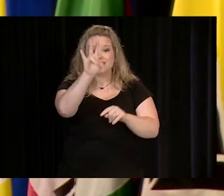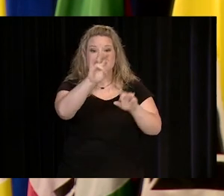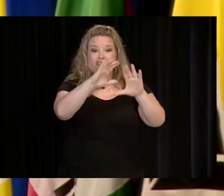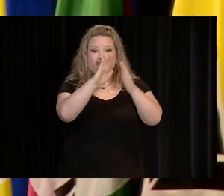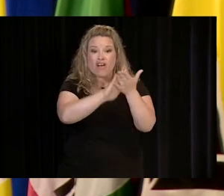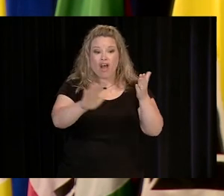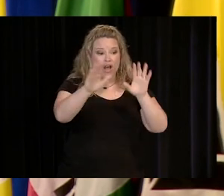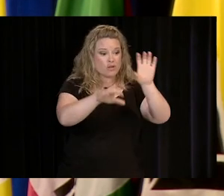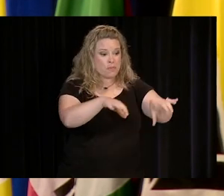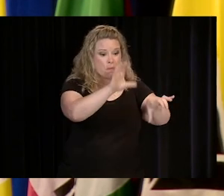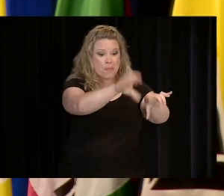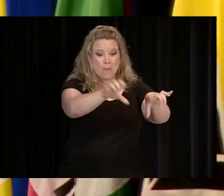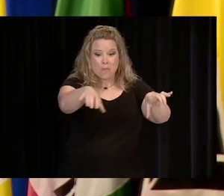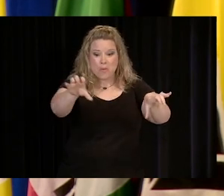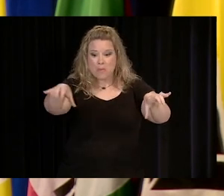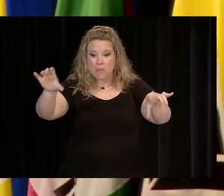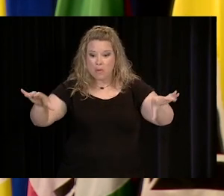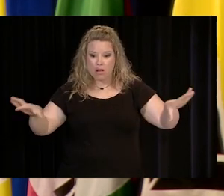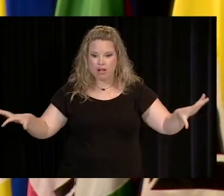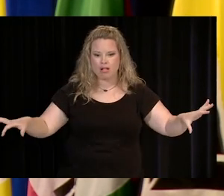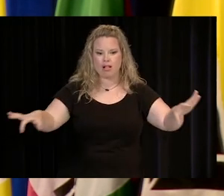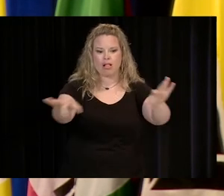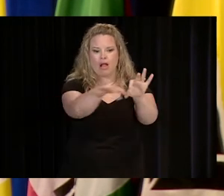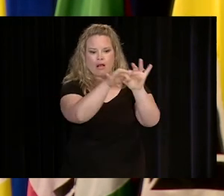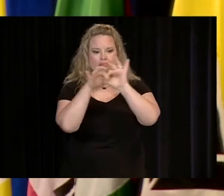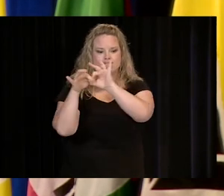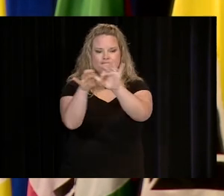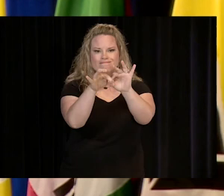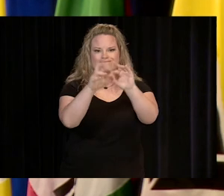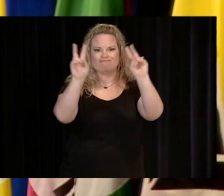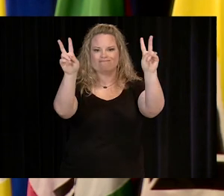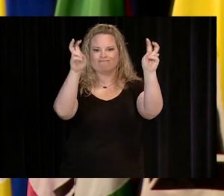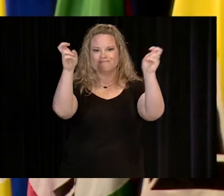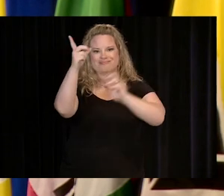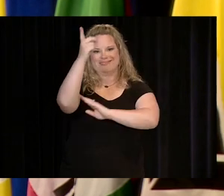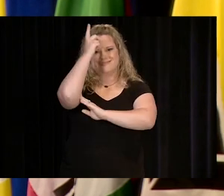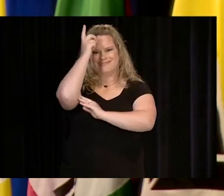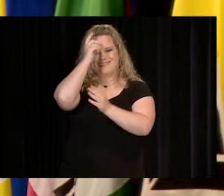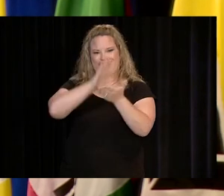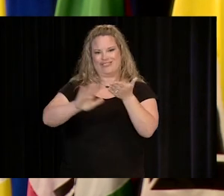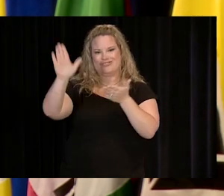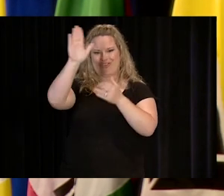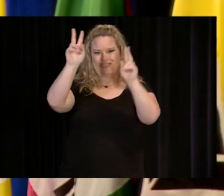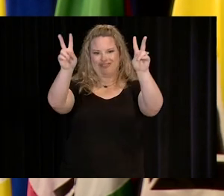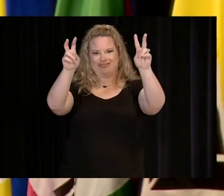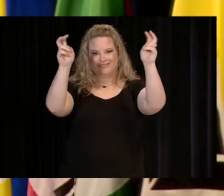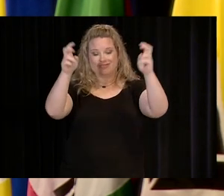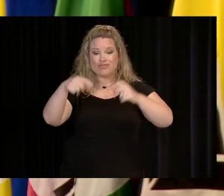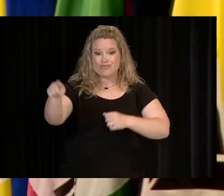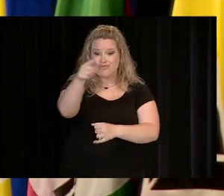IN THE DALLAS COUNTY COMMUNITY COLLEGE DISTRICT WILL BECOME A SINGLE INSTITUTION - DALLAS COLLEGE.